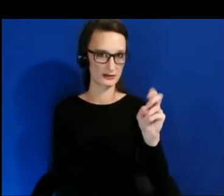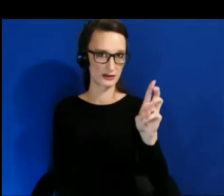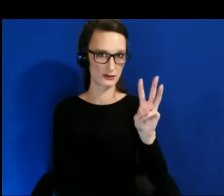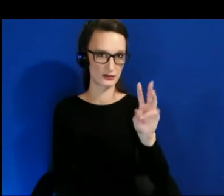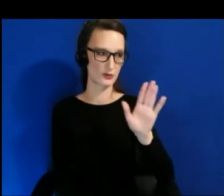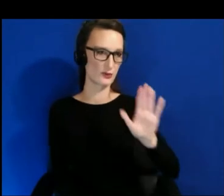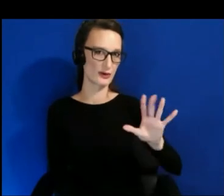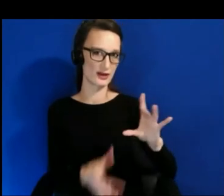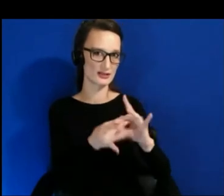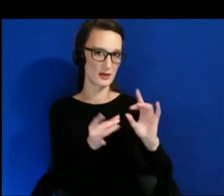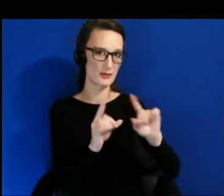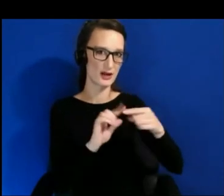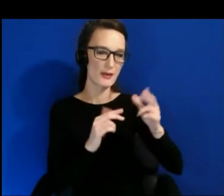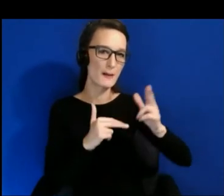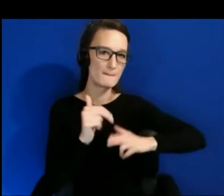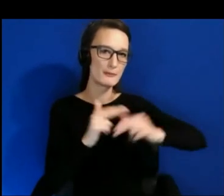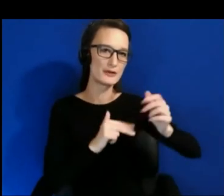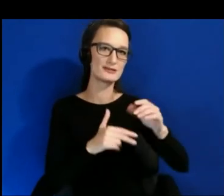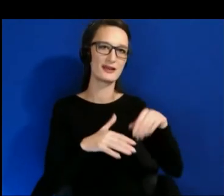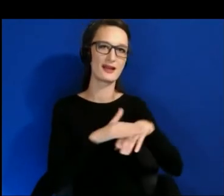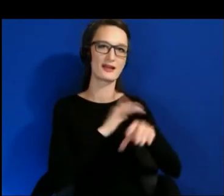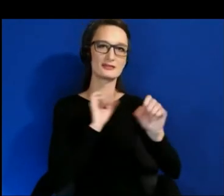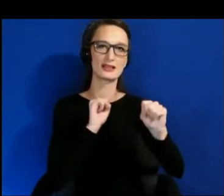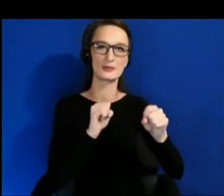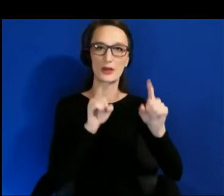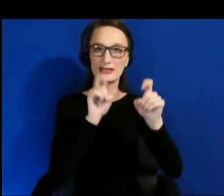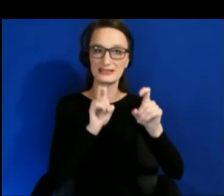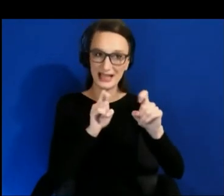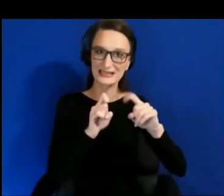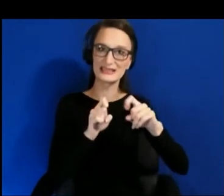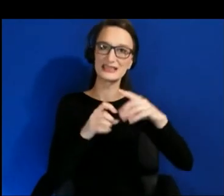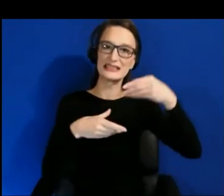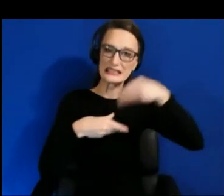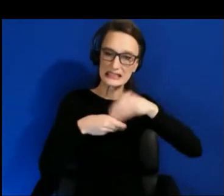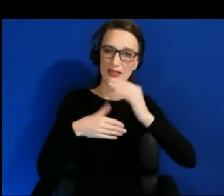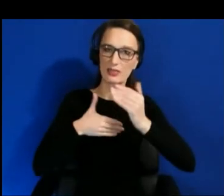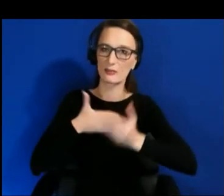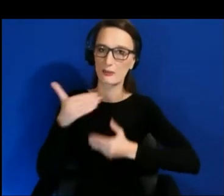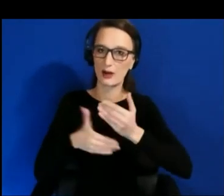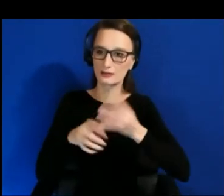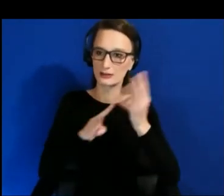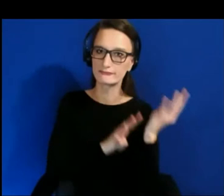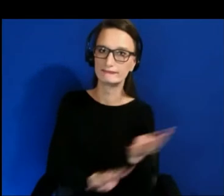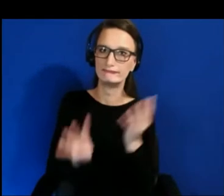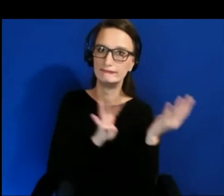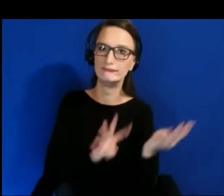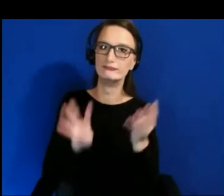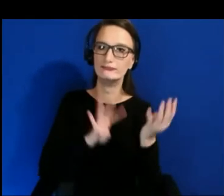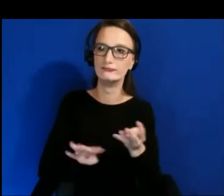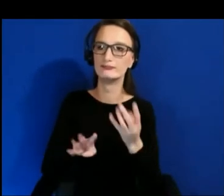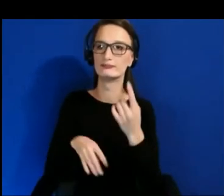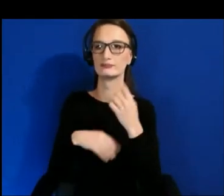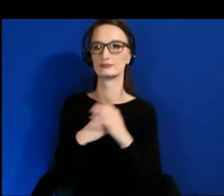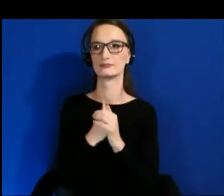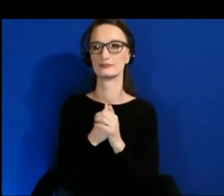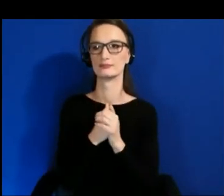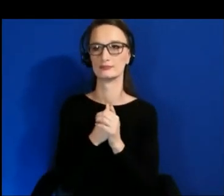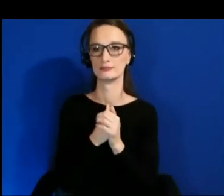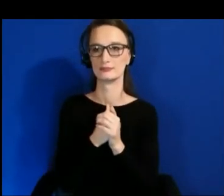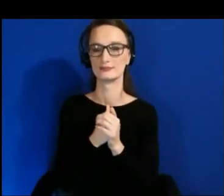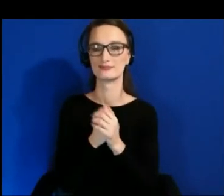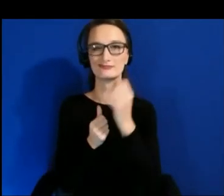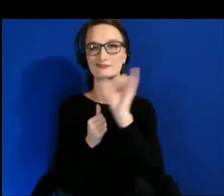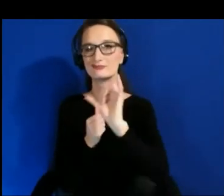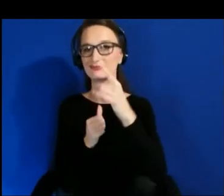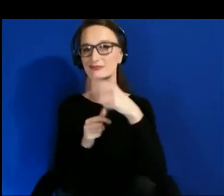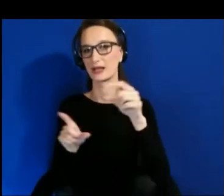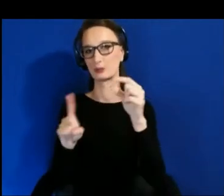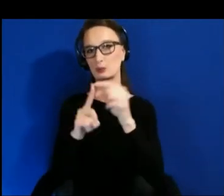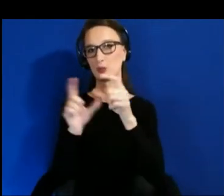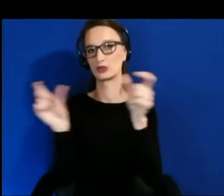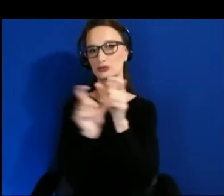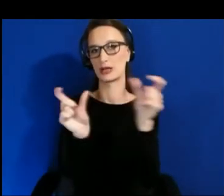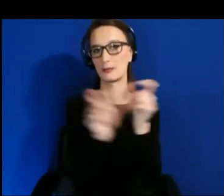into the QA pipeline. Internationalization for text is nothing else than scrambling words, so it's not too much of a leap in order